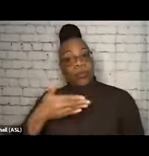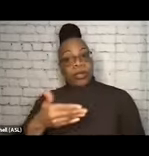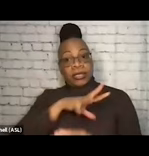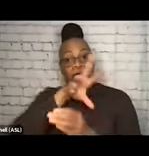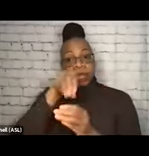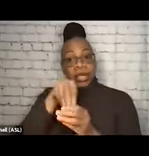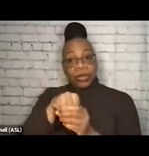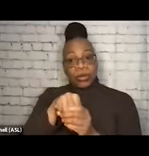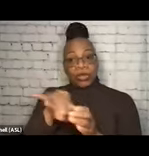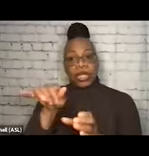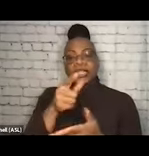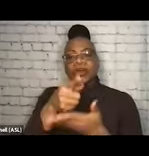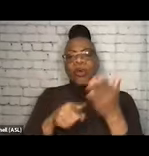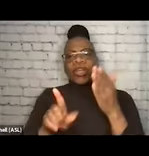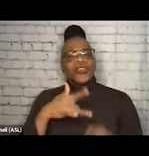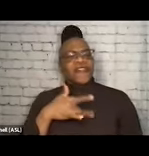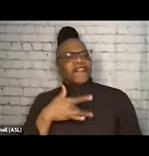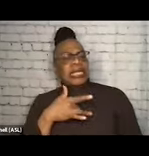and what you feel like you're not willing to include,